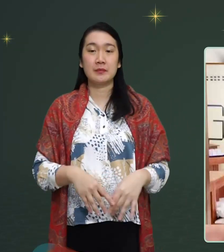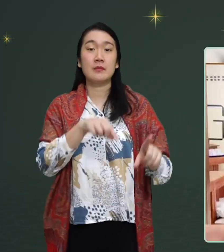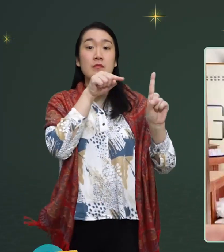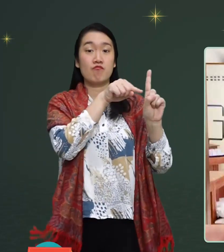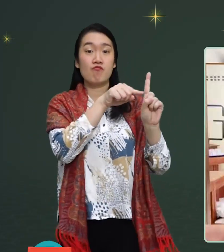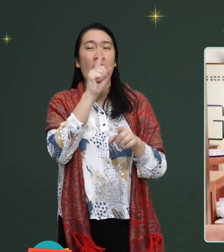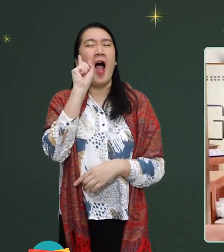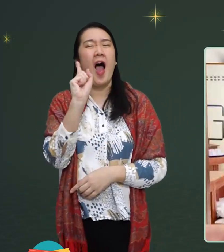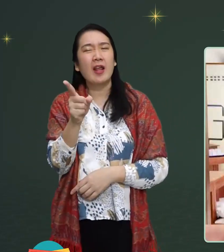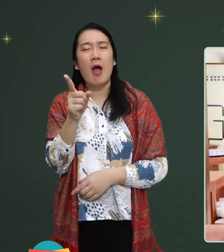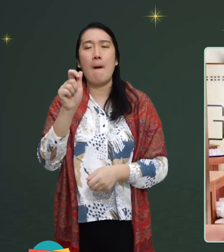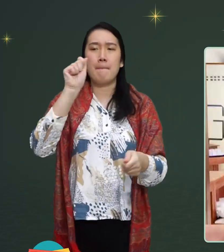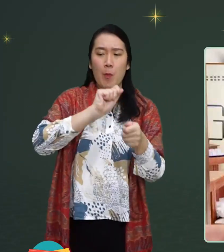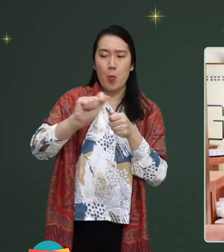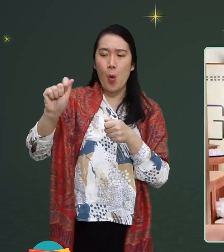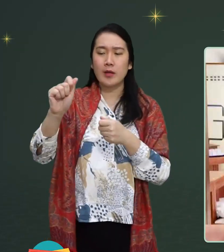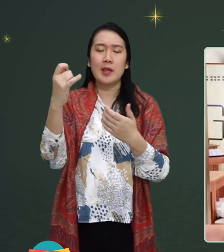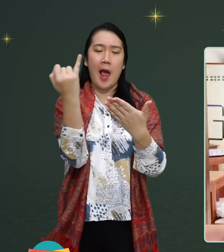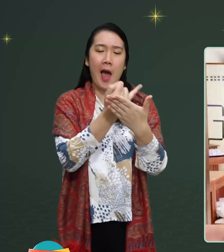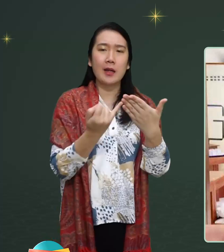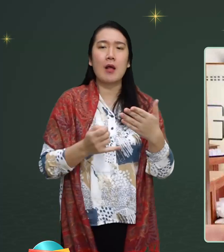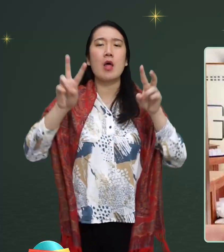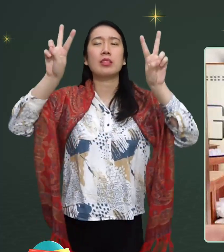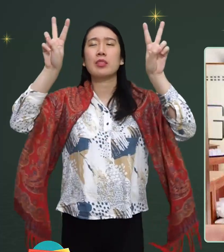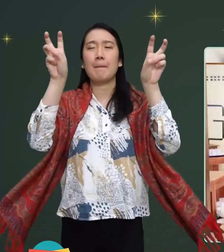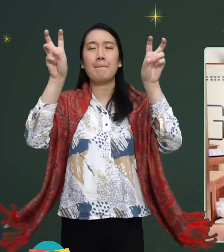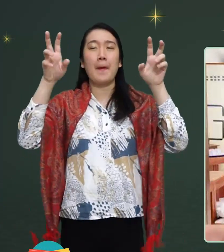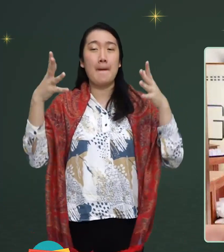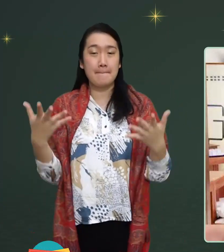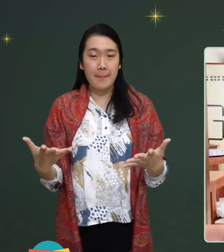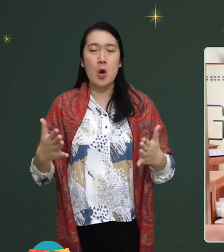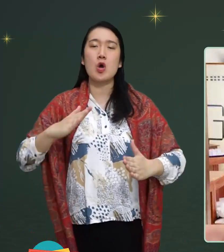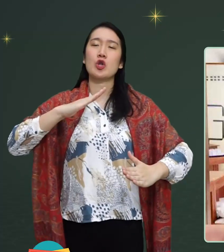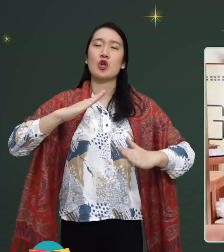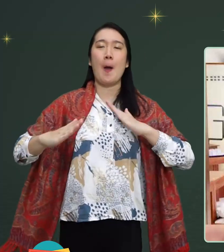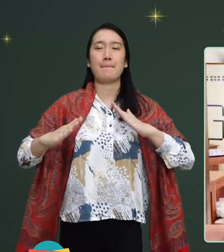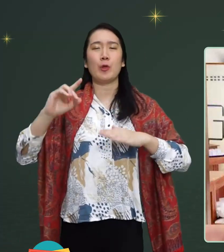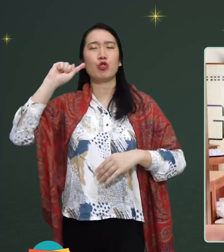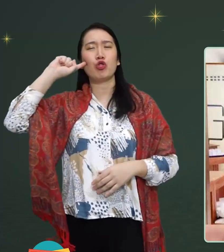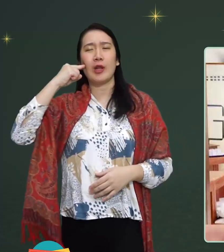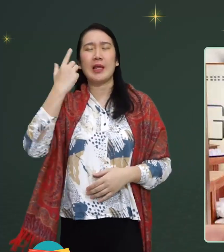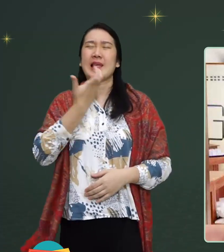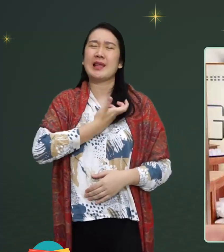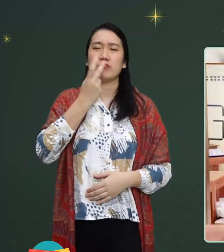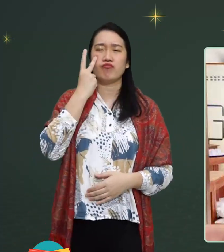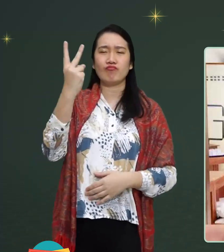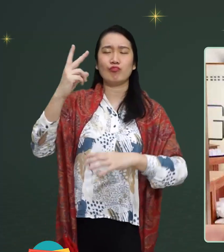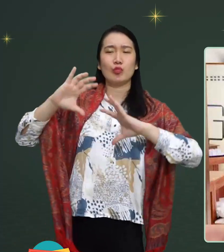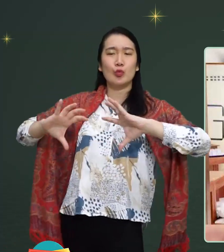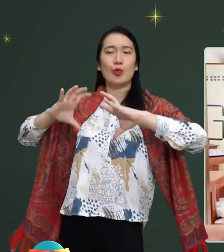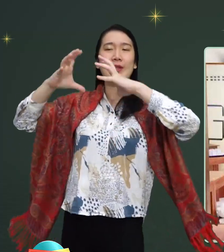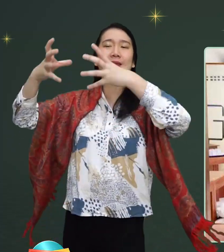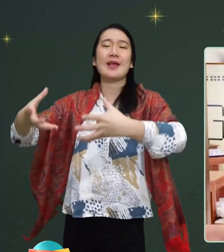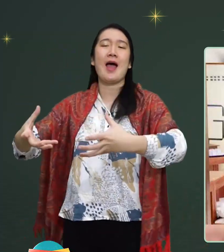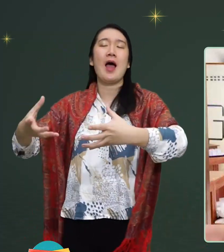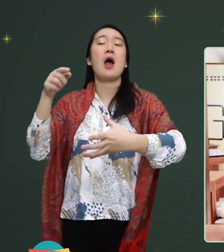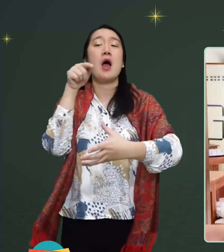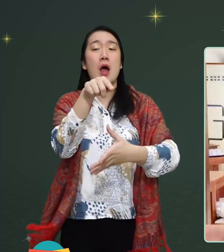Zakka there made the topic work 'Deaf robots want to see the world'